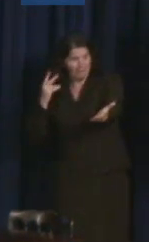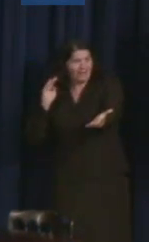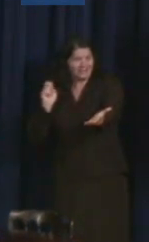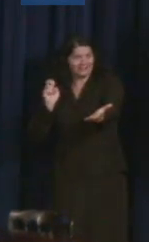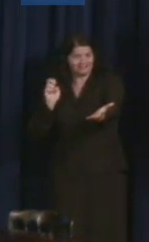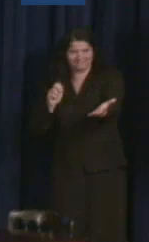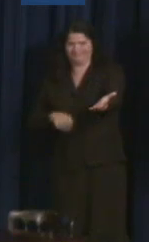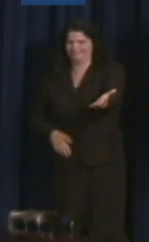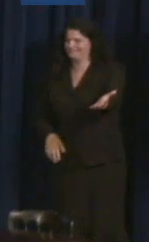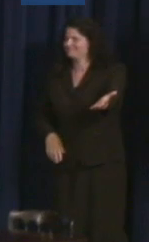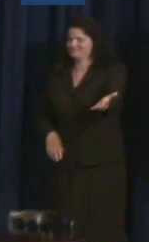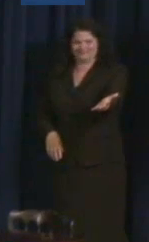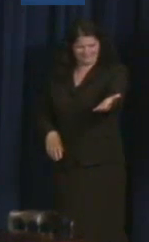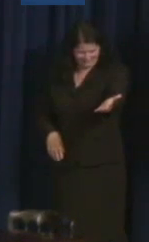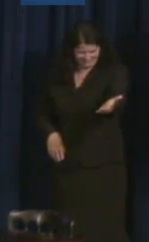There you are, all right, there's Mike.